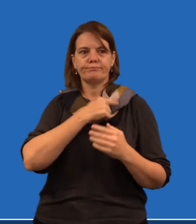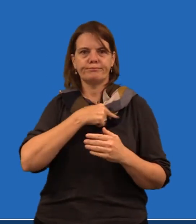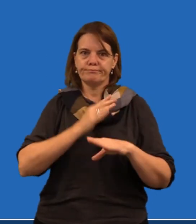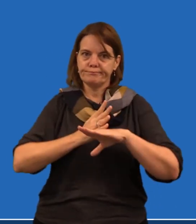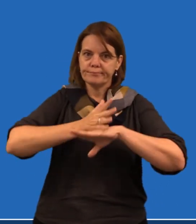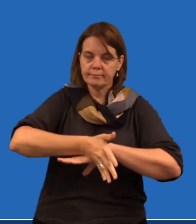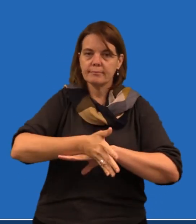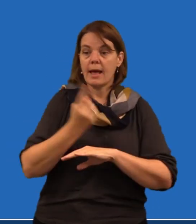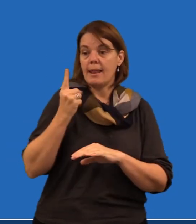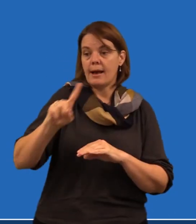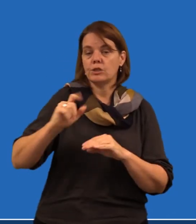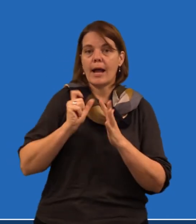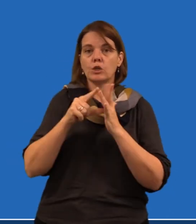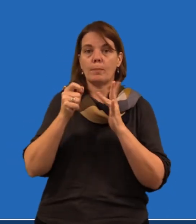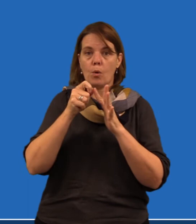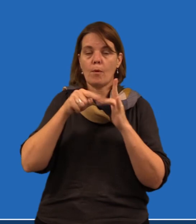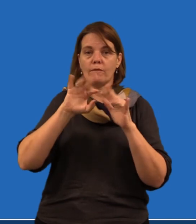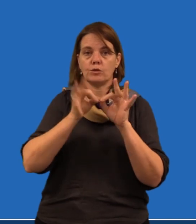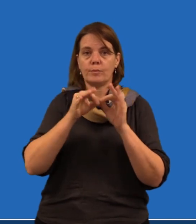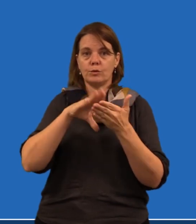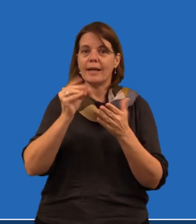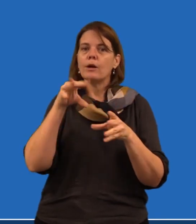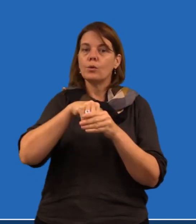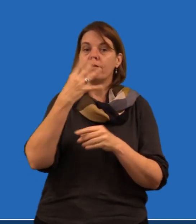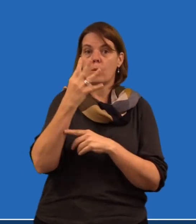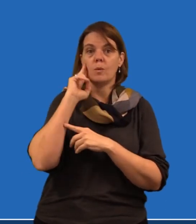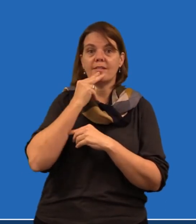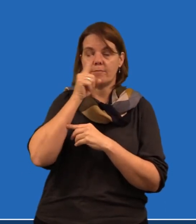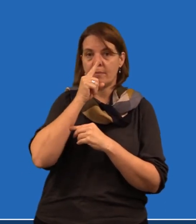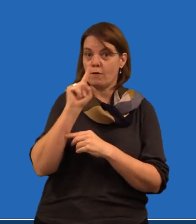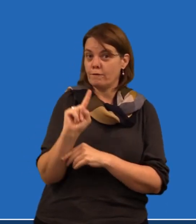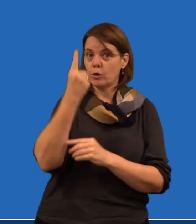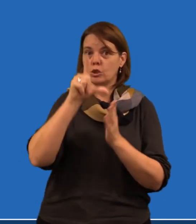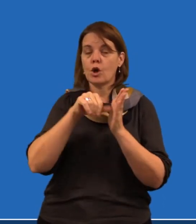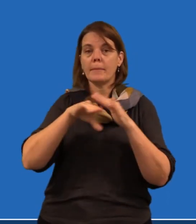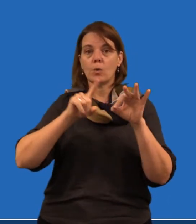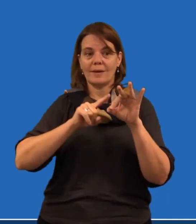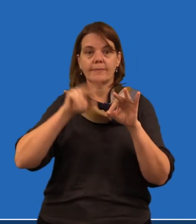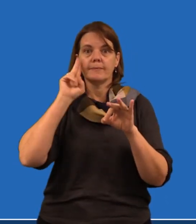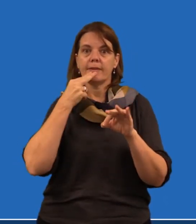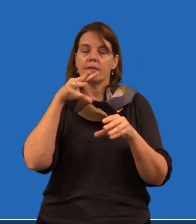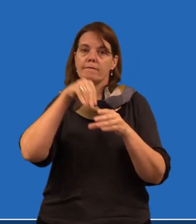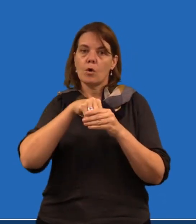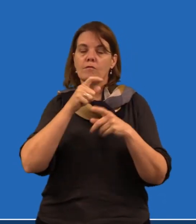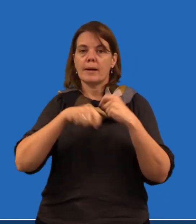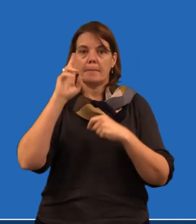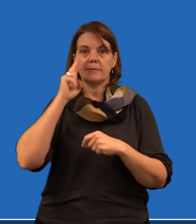our teachers' dedication and hard work. Last year, our Diploma of Interpreting had four deaf people -- the first time in Queensland